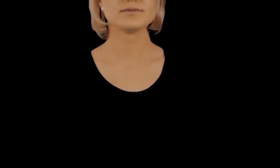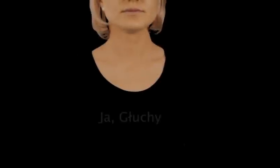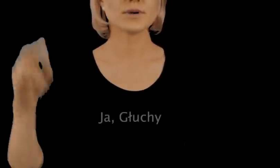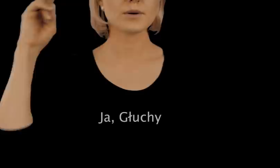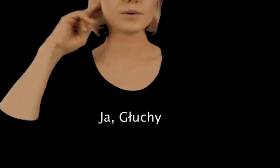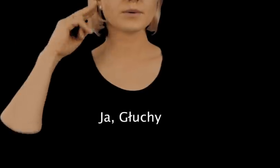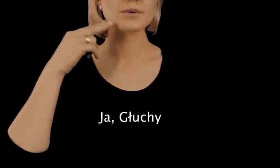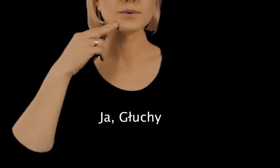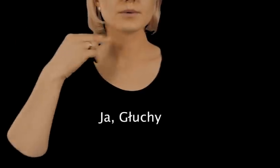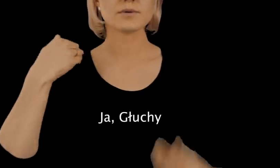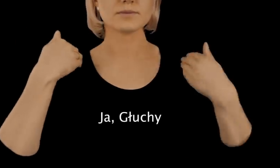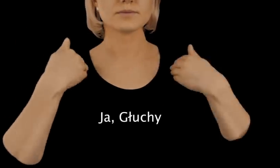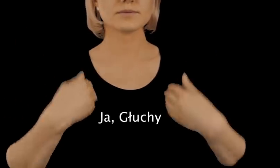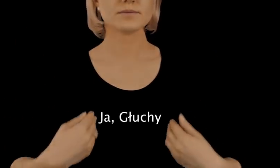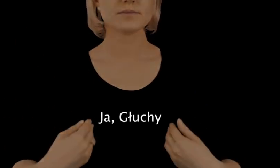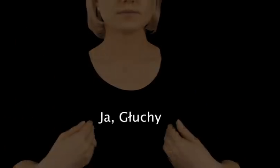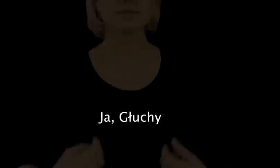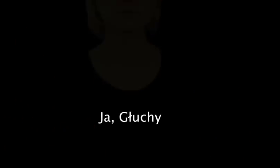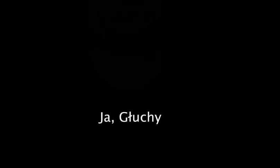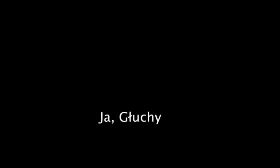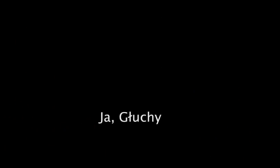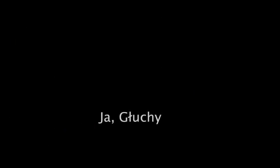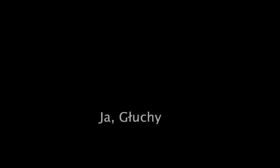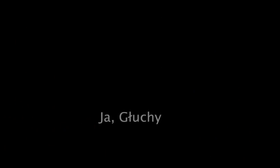Me, a Deaf person